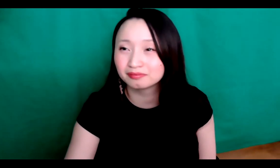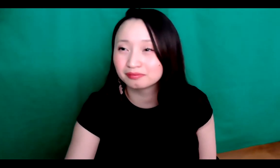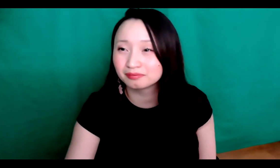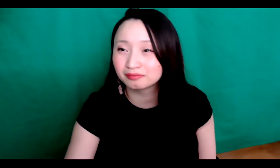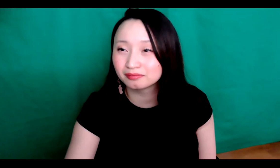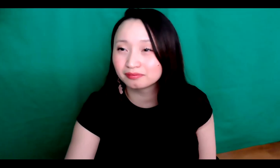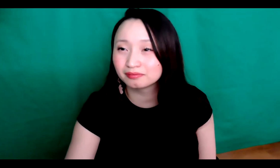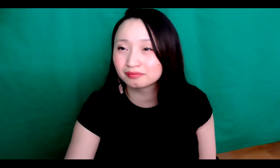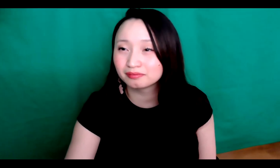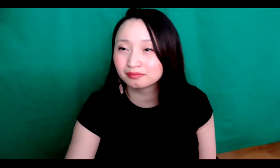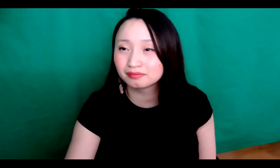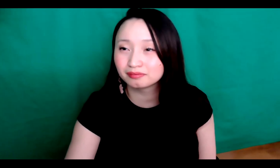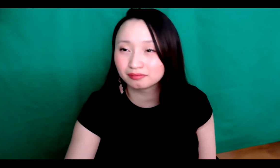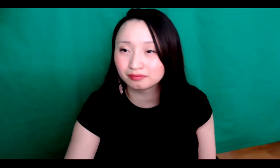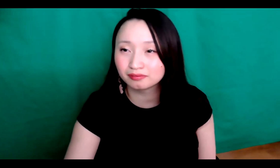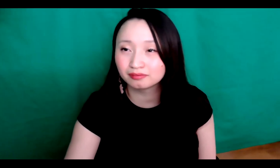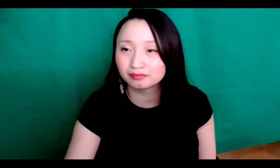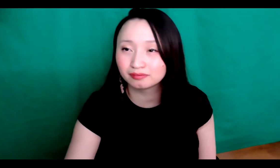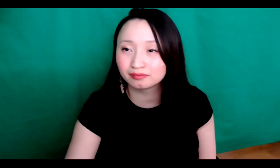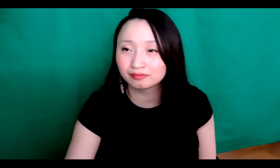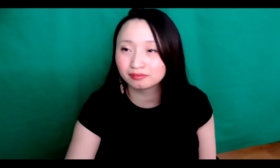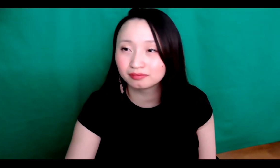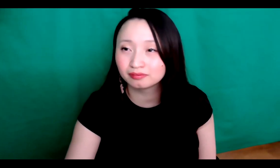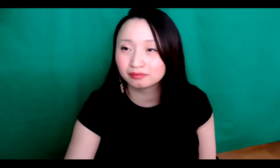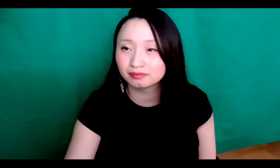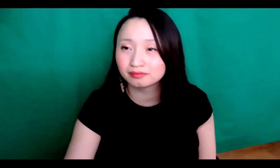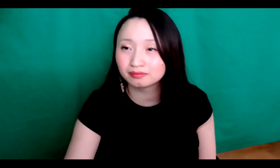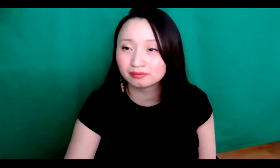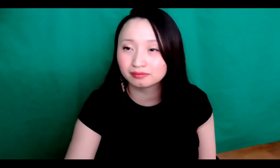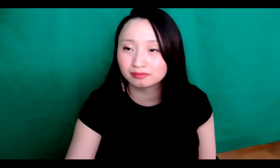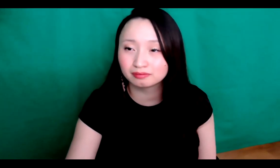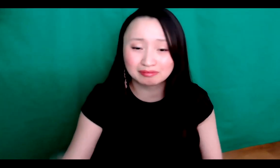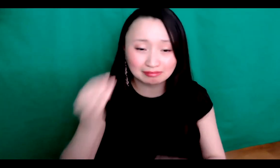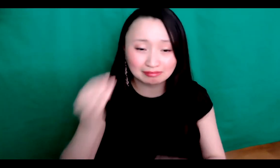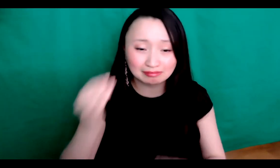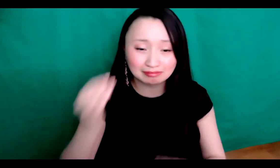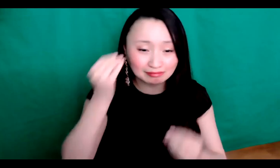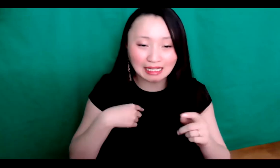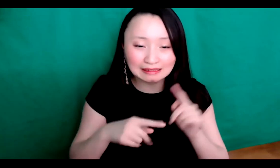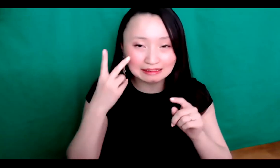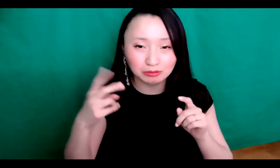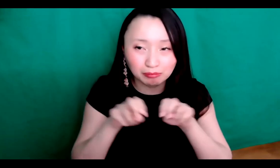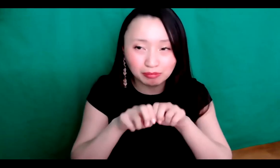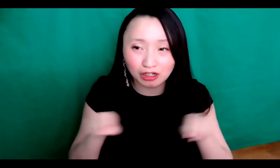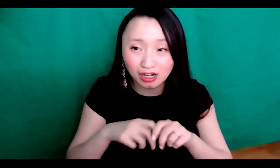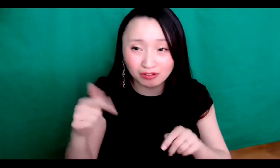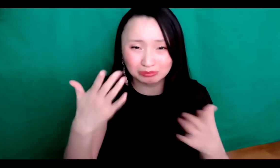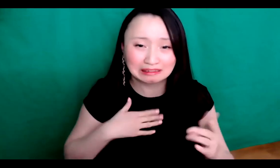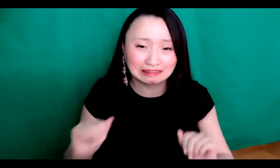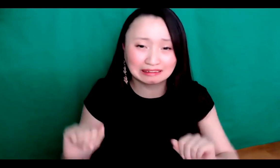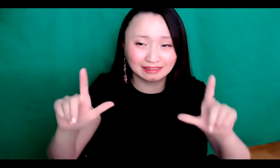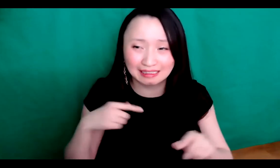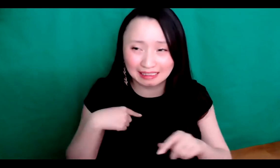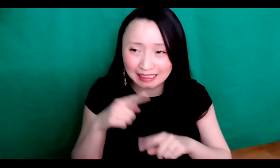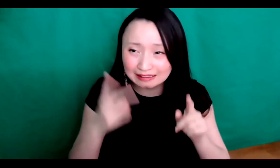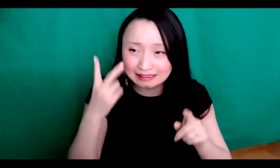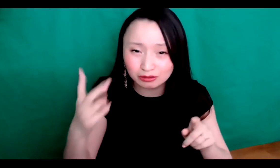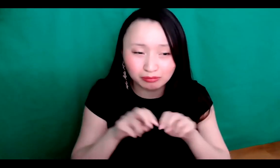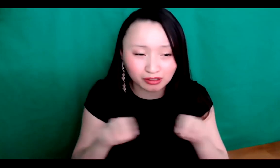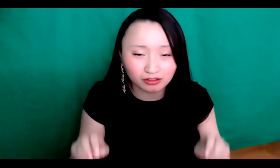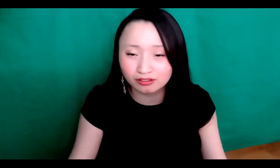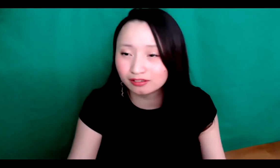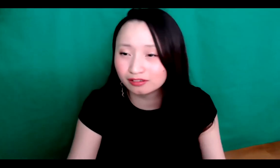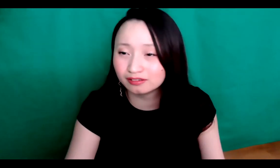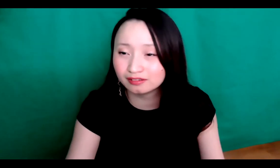and answer that question. And so, panelists, I probably can't see so